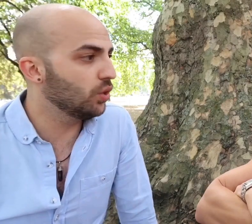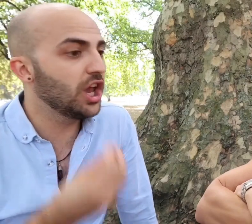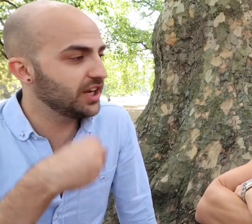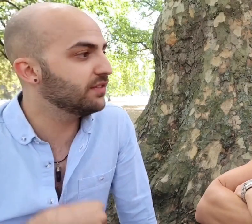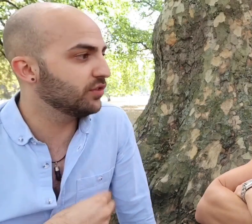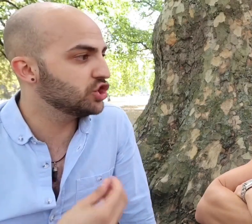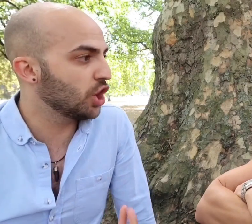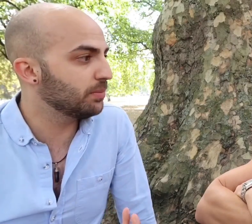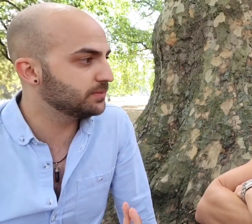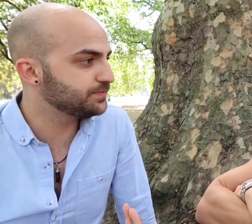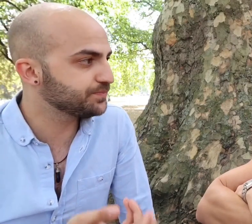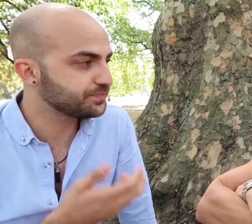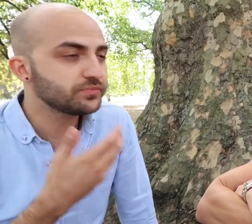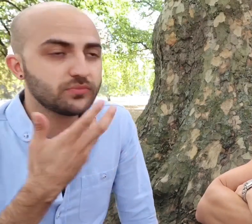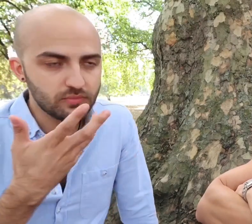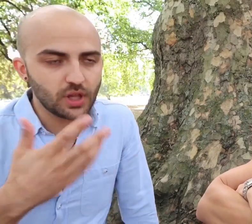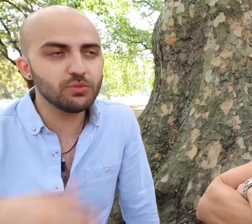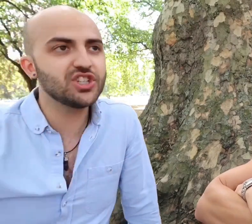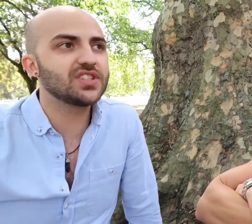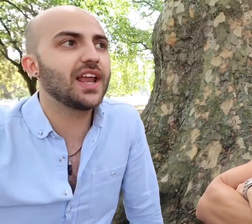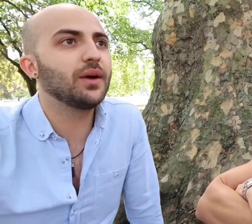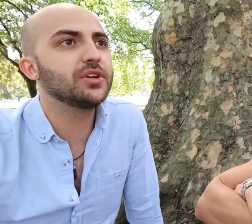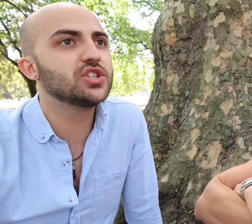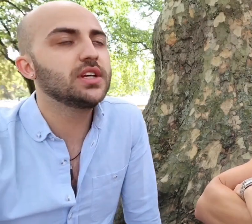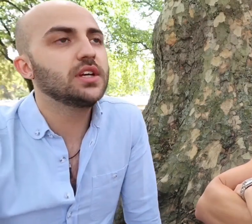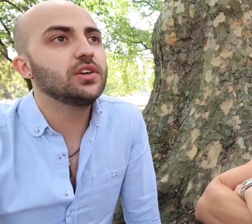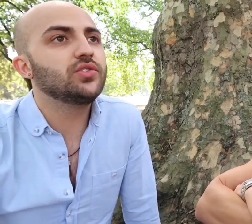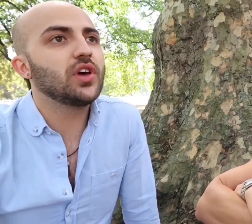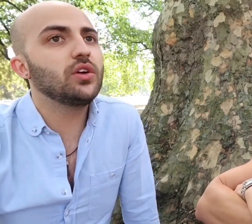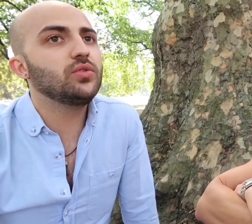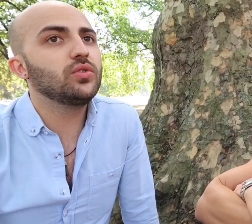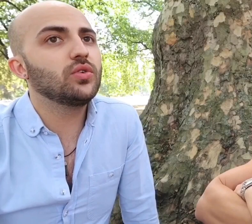learn it for the job, British sign language? British Sign Language.